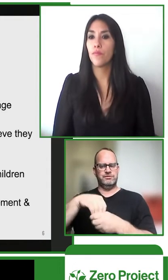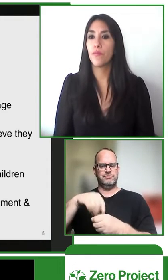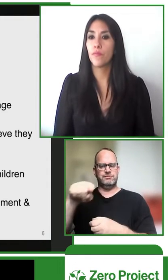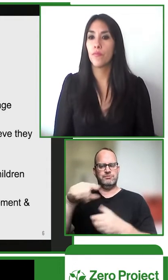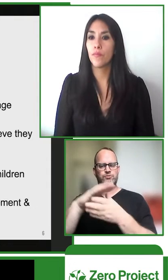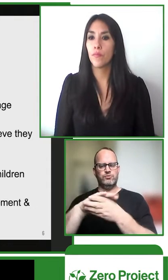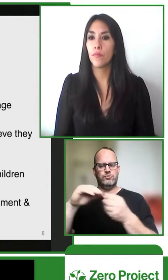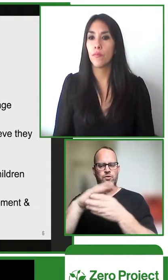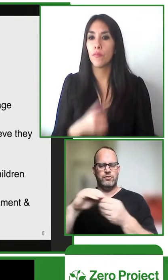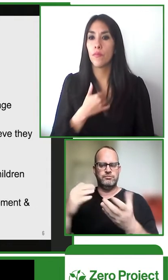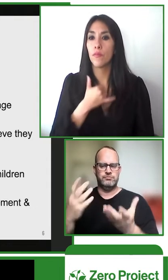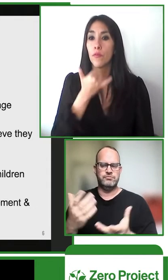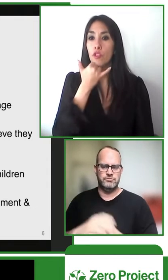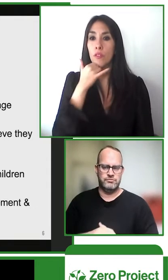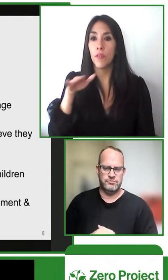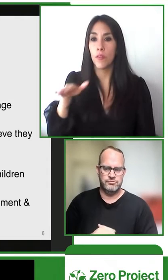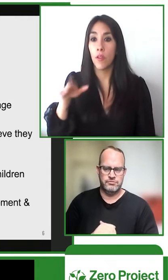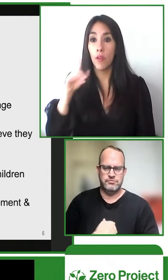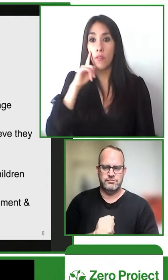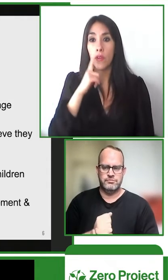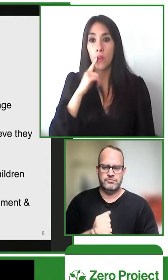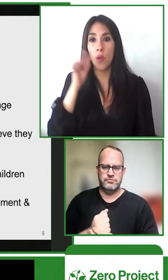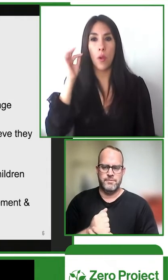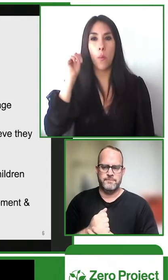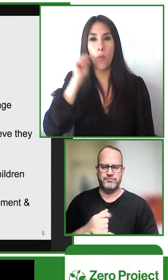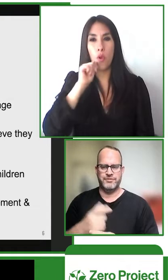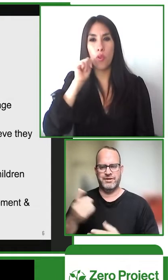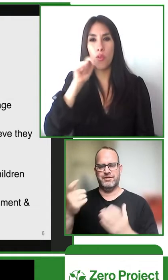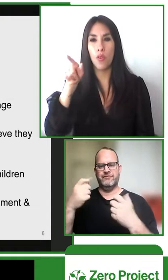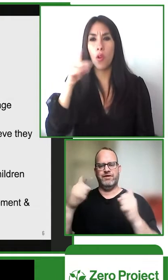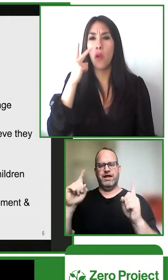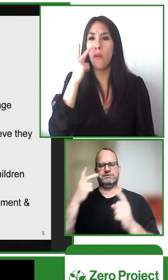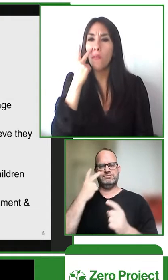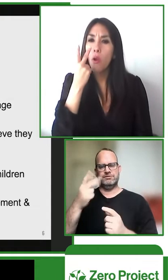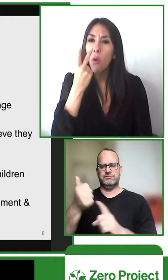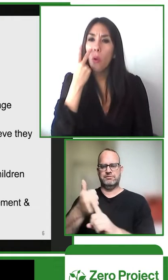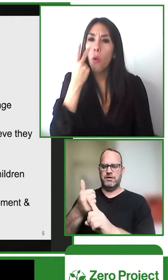and then a young deaf girl said now i can see myself creating my own stories for the